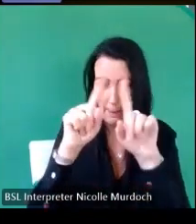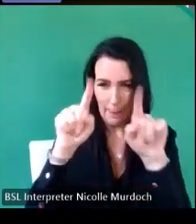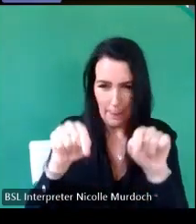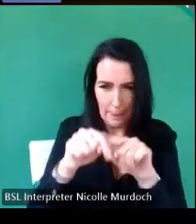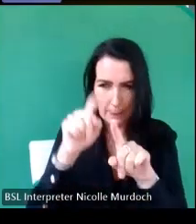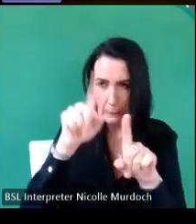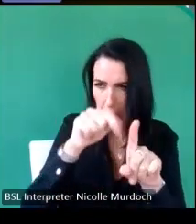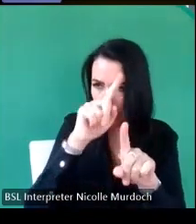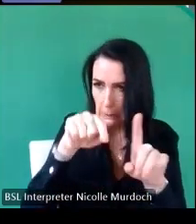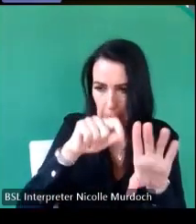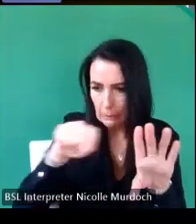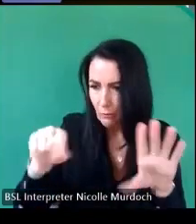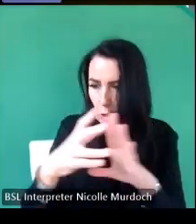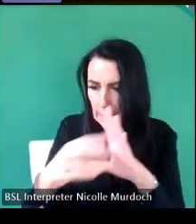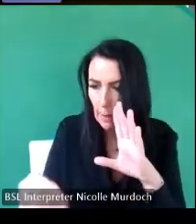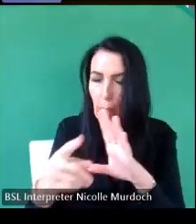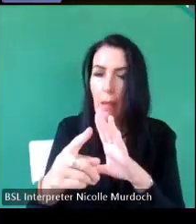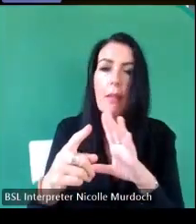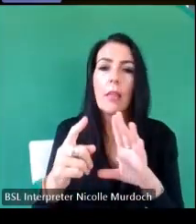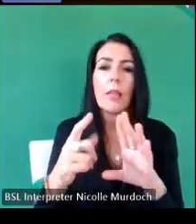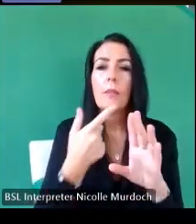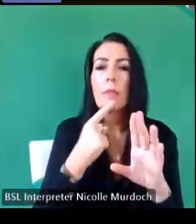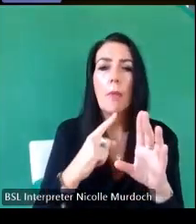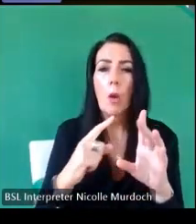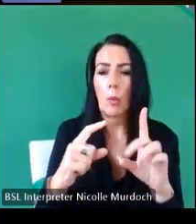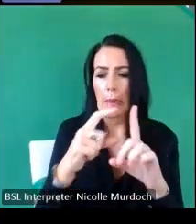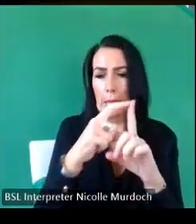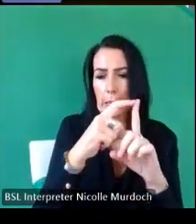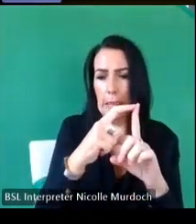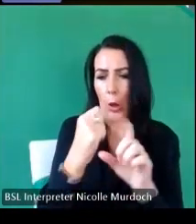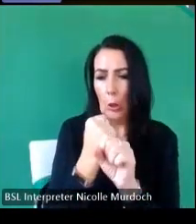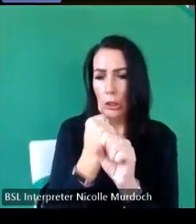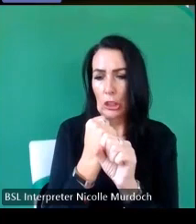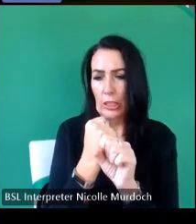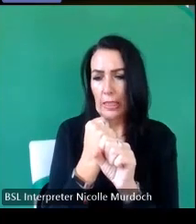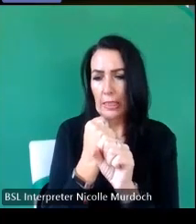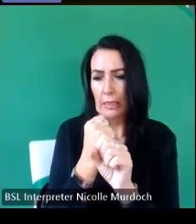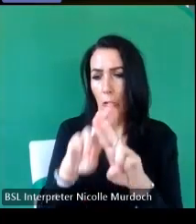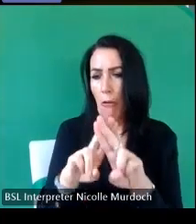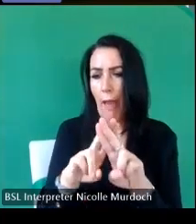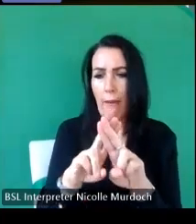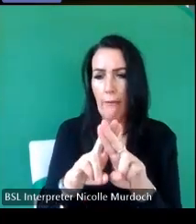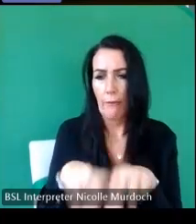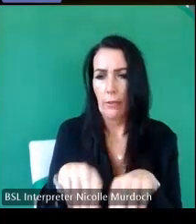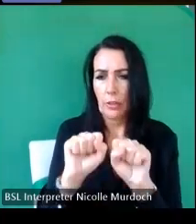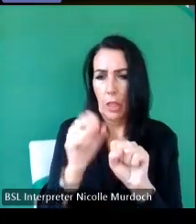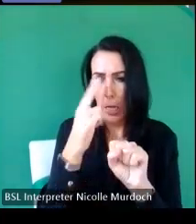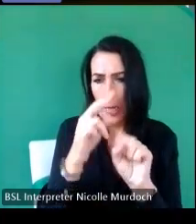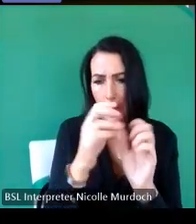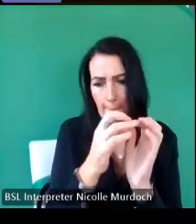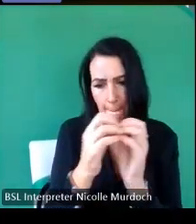people with a name beginning with d or G or F or whatever it might be so there's repetition of the